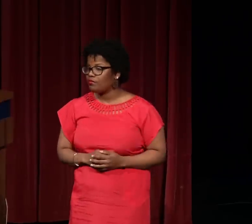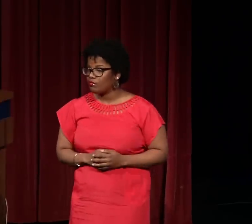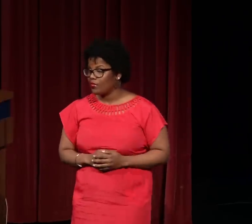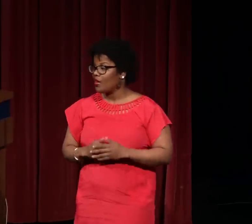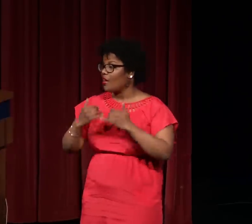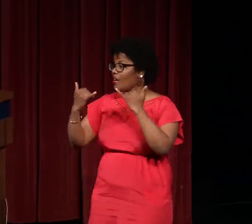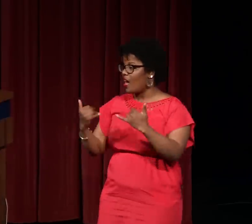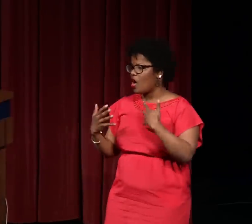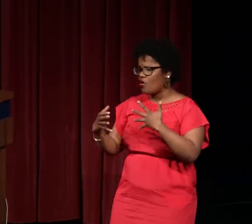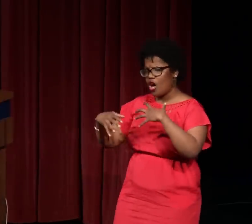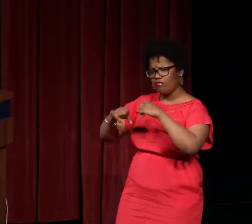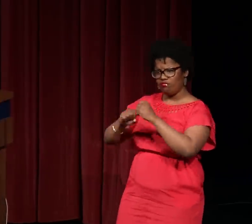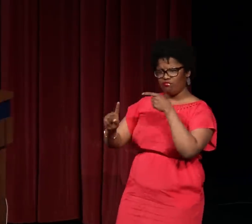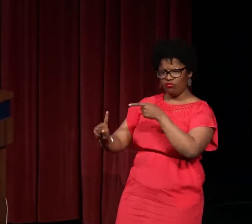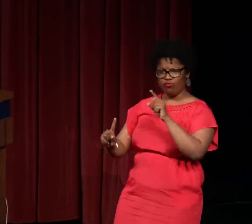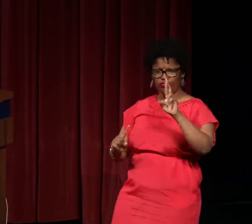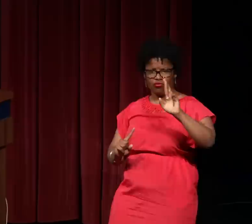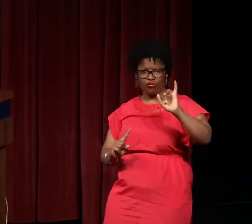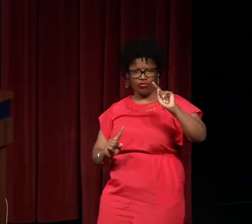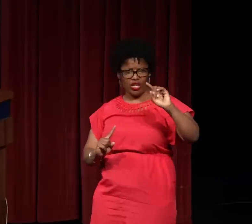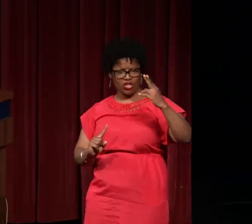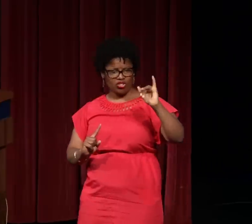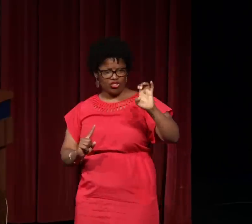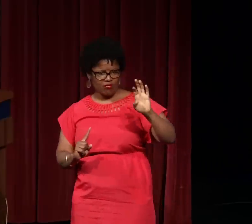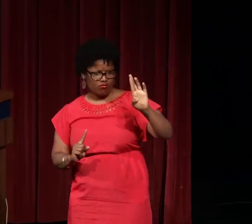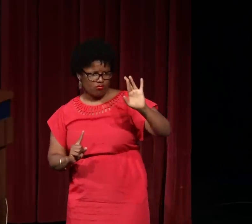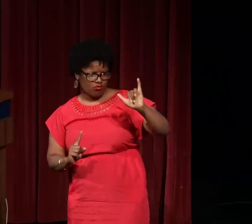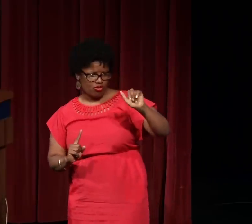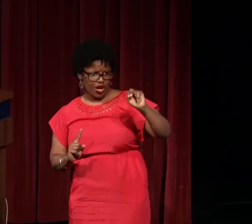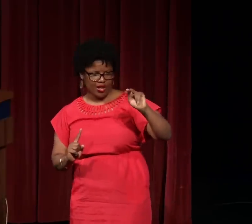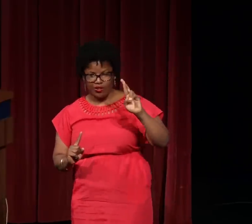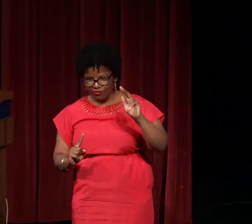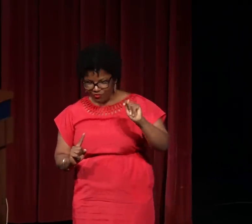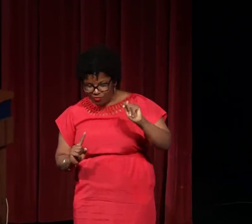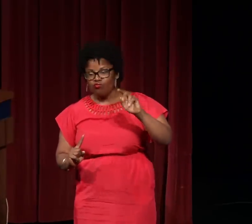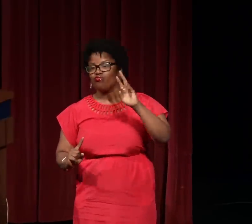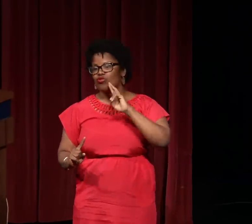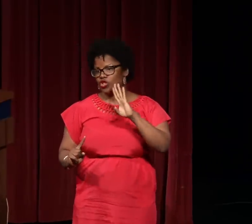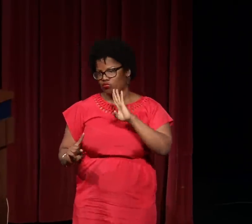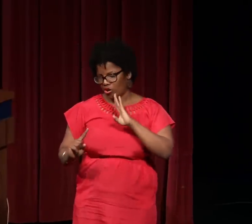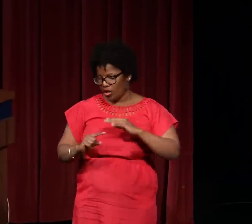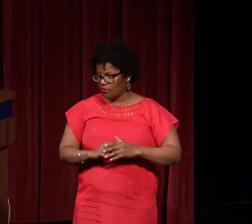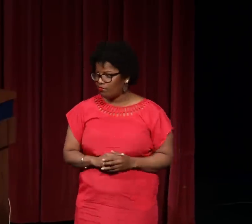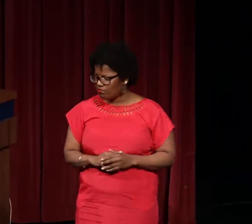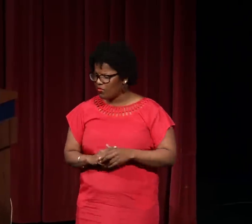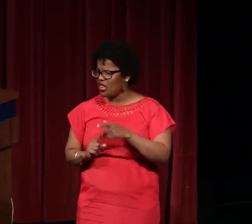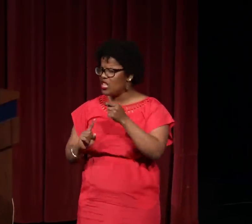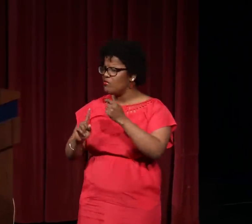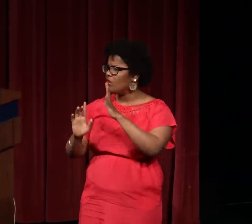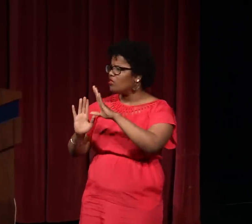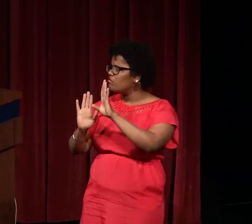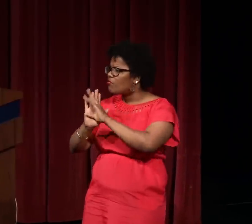for the Nathie Marbury award. Now let me talk about our speaker, Ritchie Bryant.